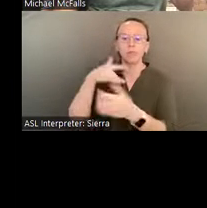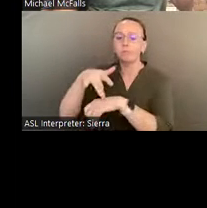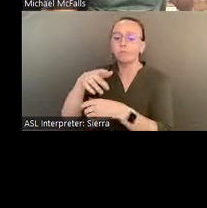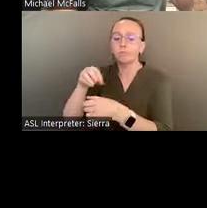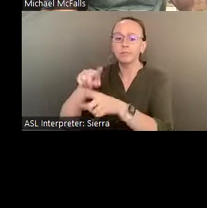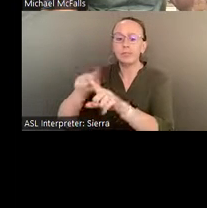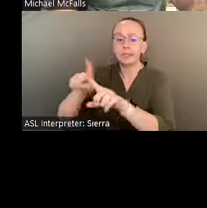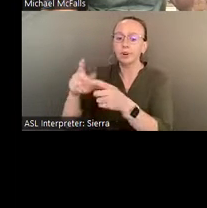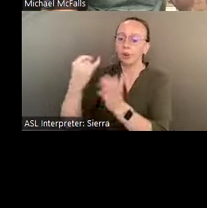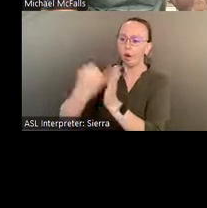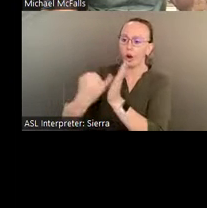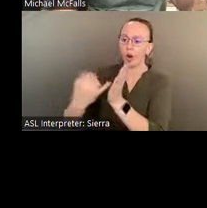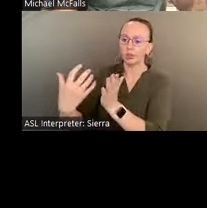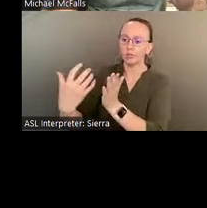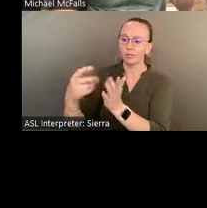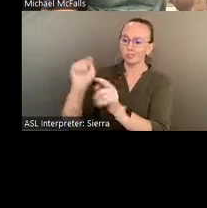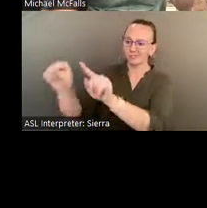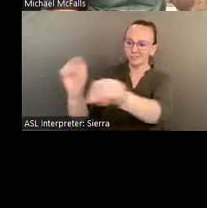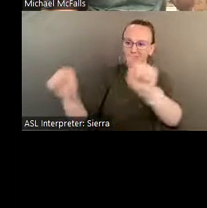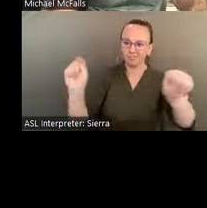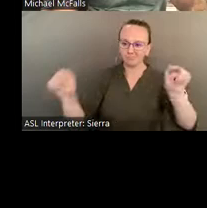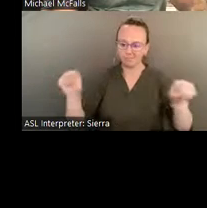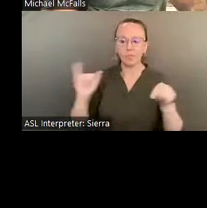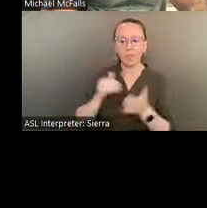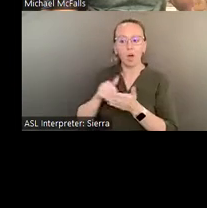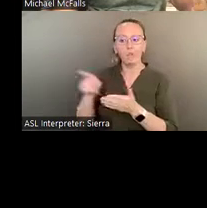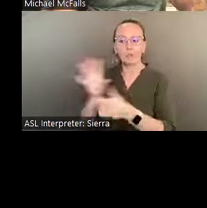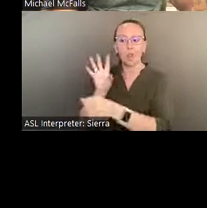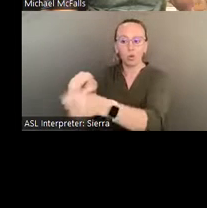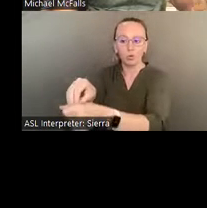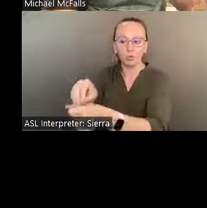exhibitions that he was included in, but not often. He didn't sell much.